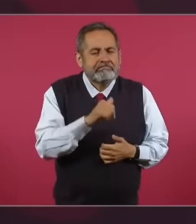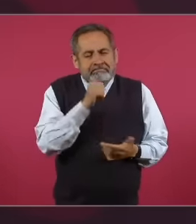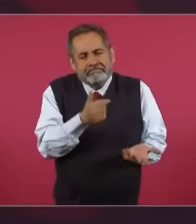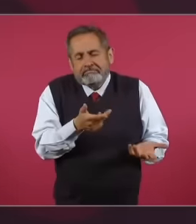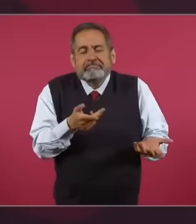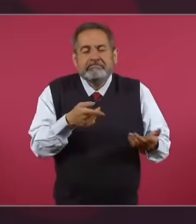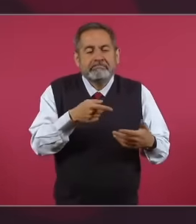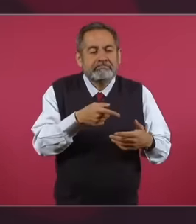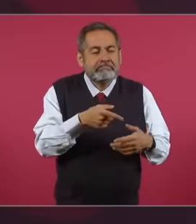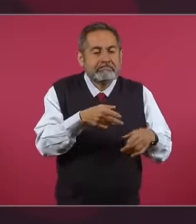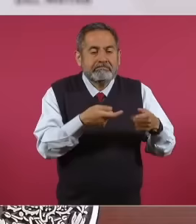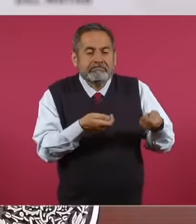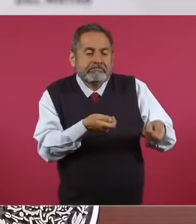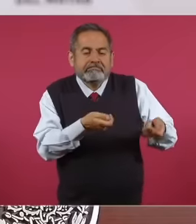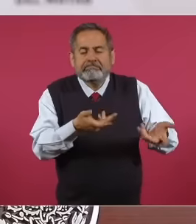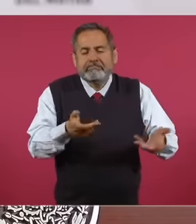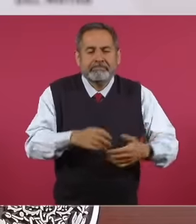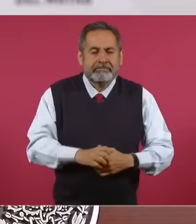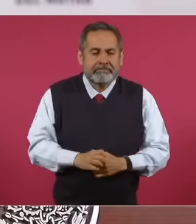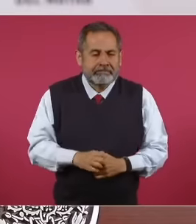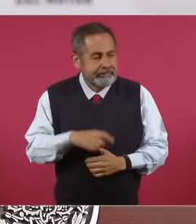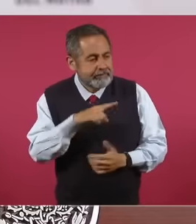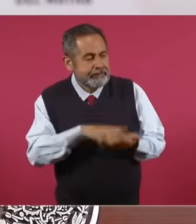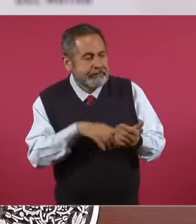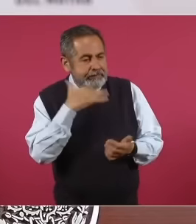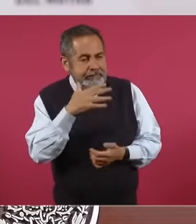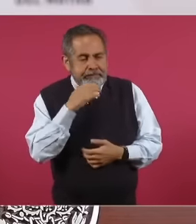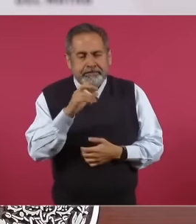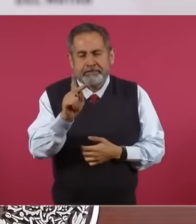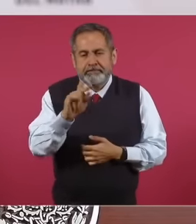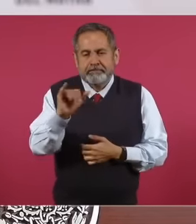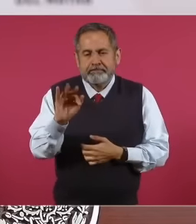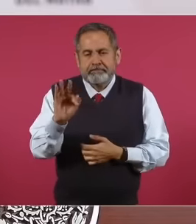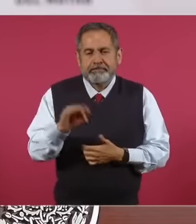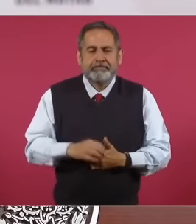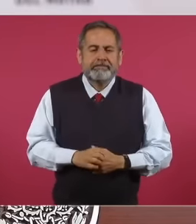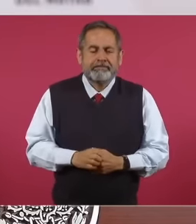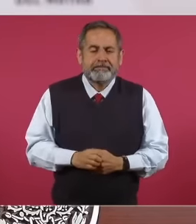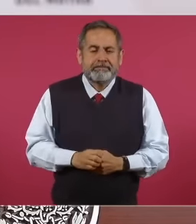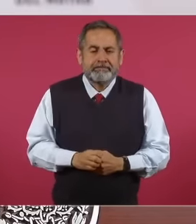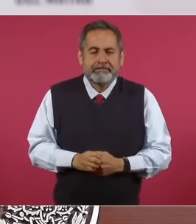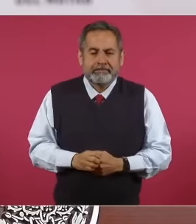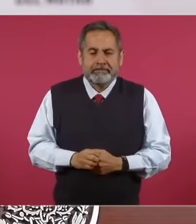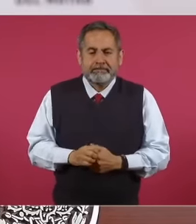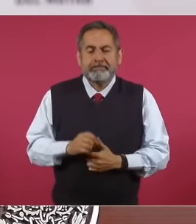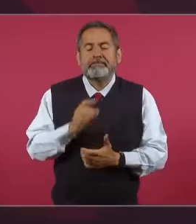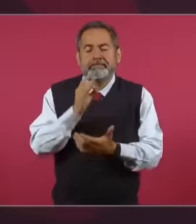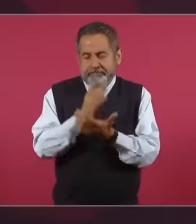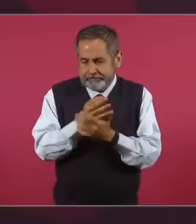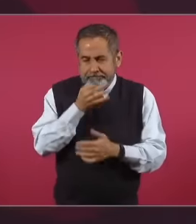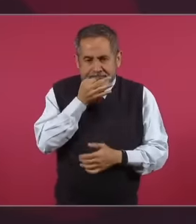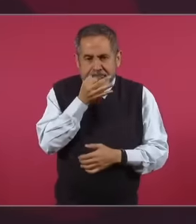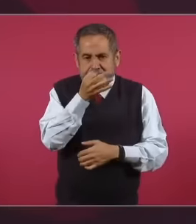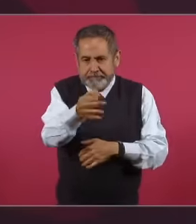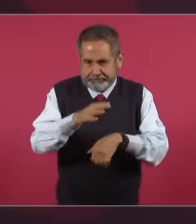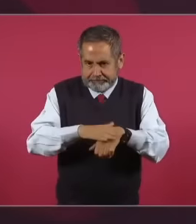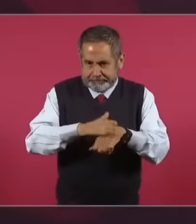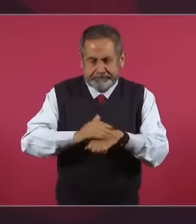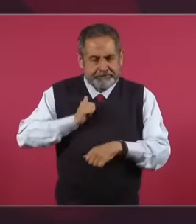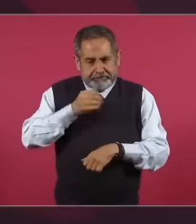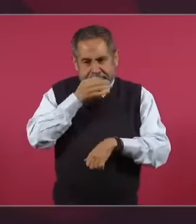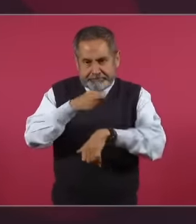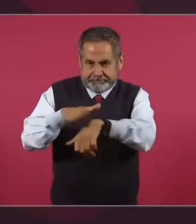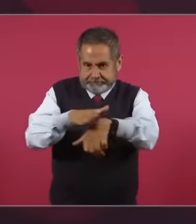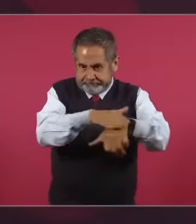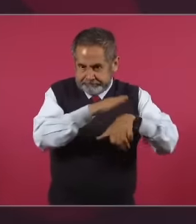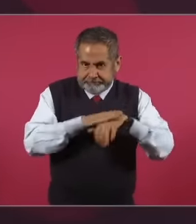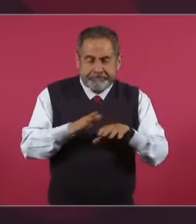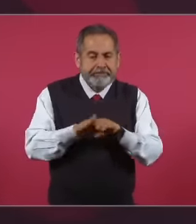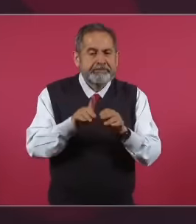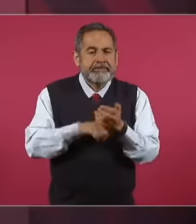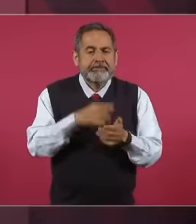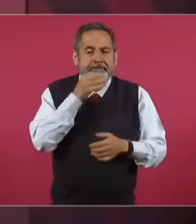and at once I also take this opportunity to say that I am